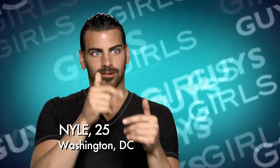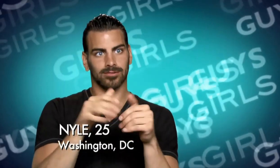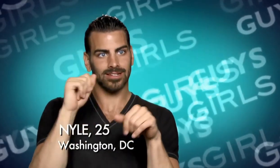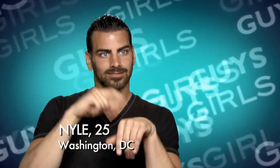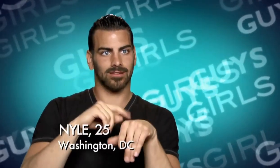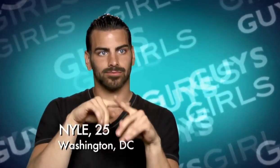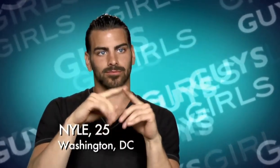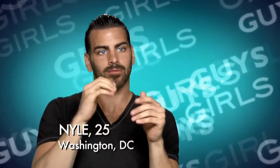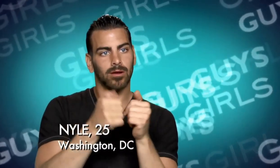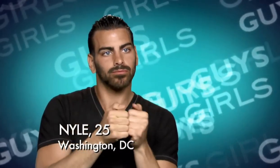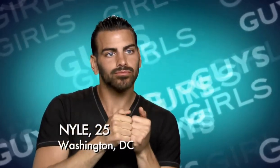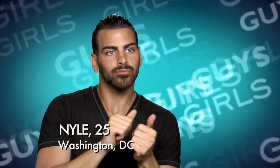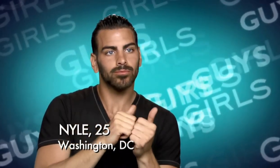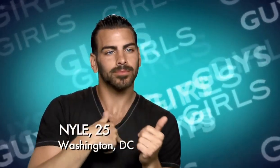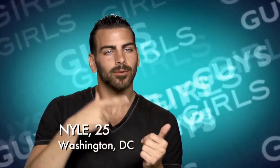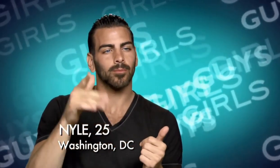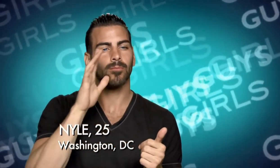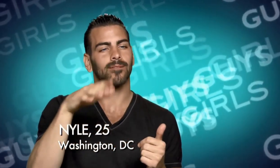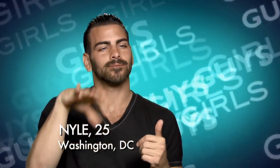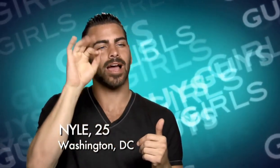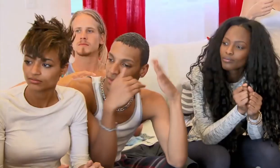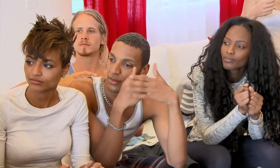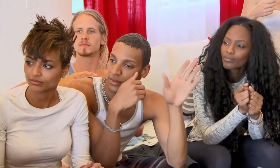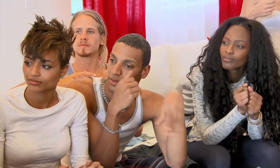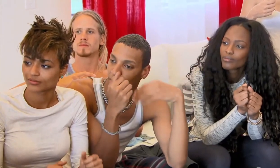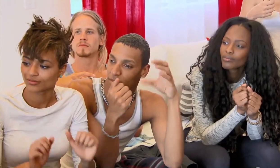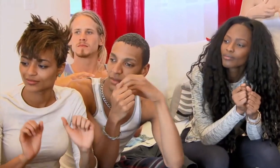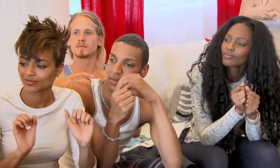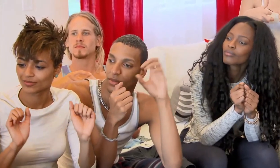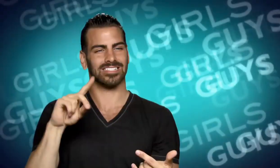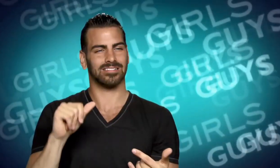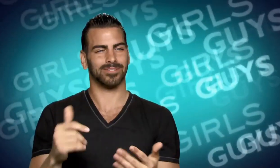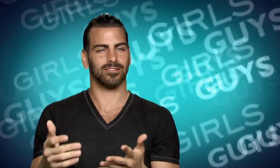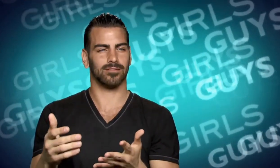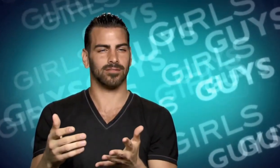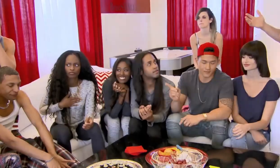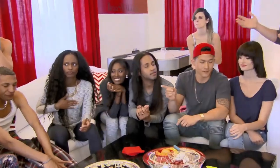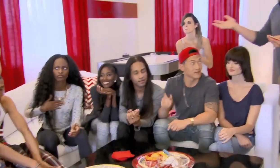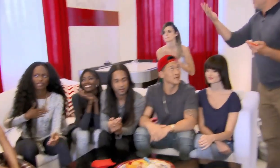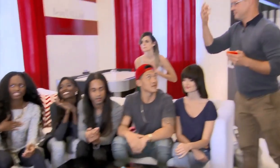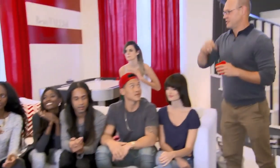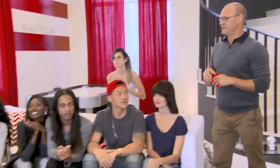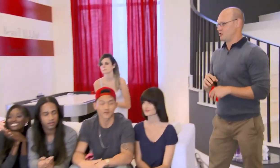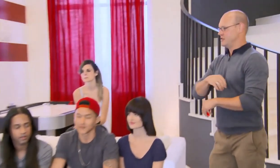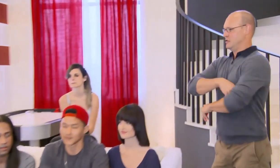if they took the time to actually communicate with me they wouldn't think of me as disabled anymore Start conversing